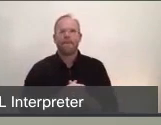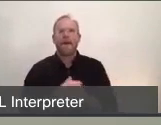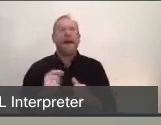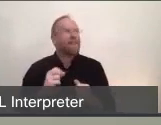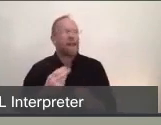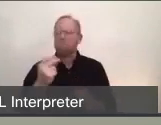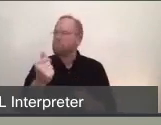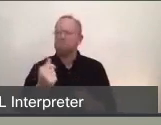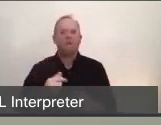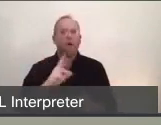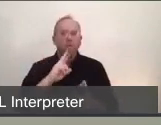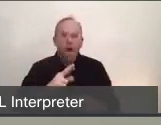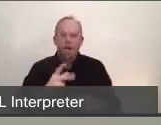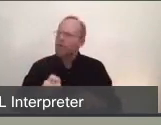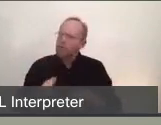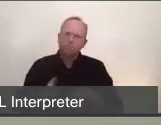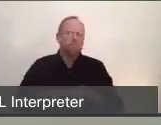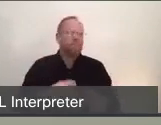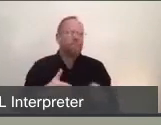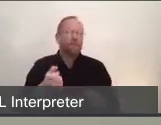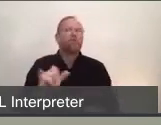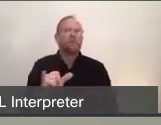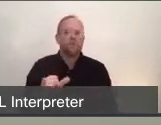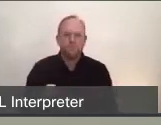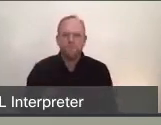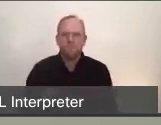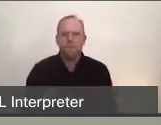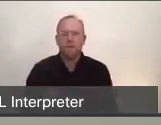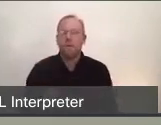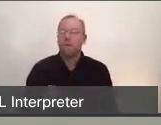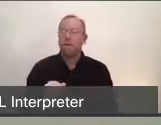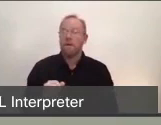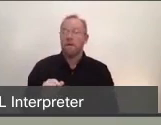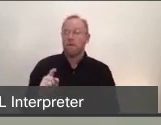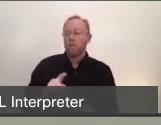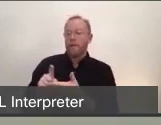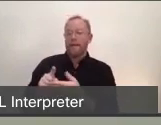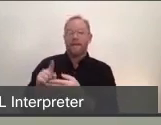for our community. Things became really clear the week of January 19th,